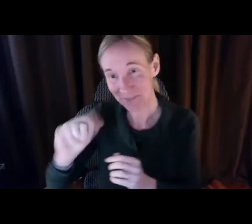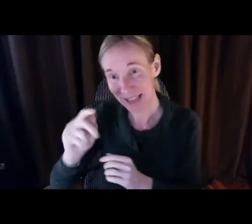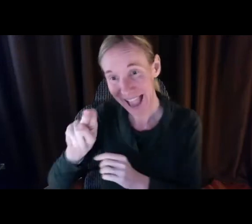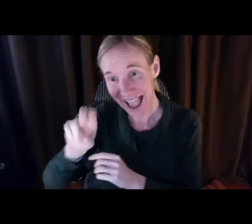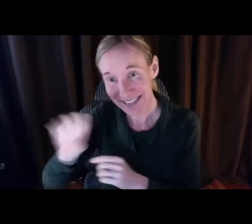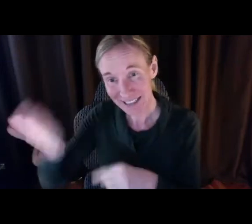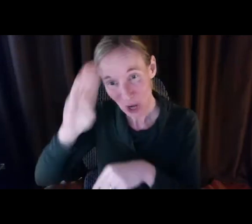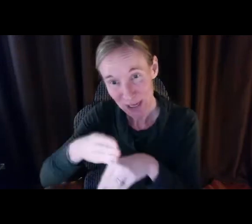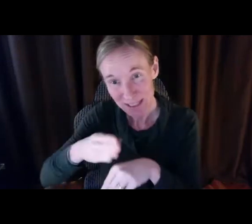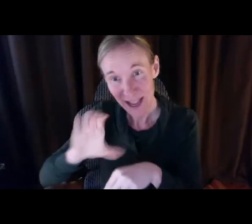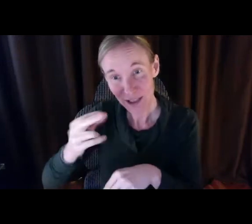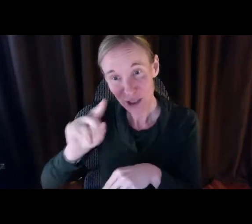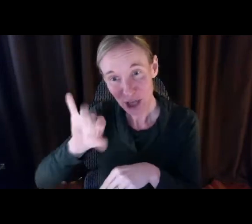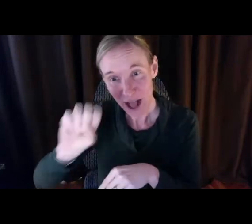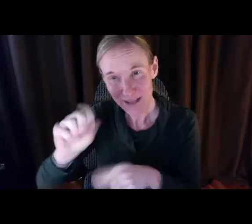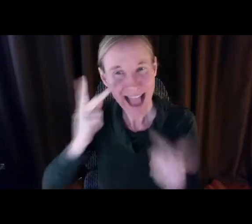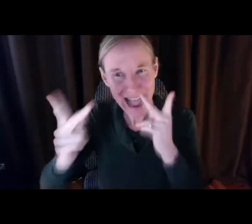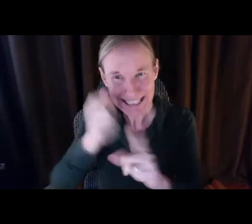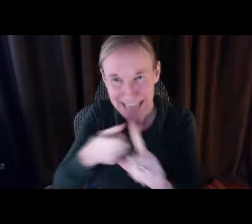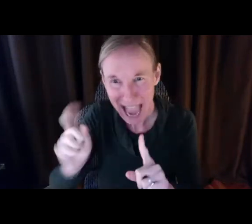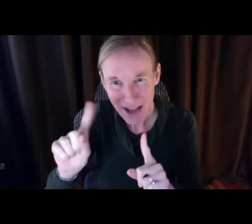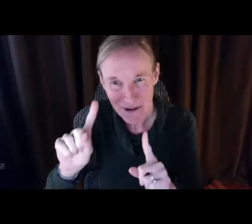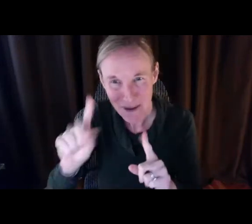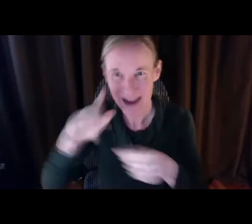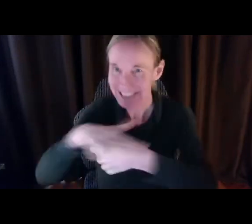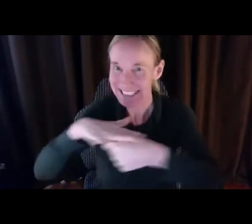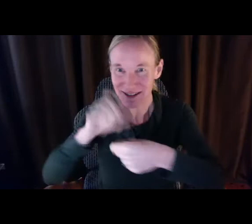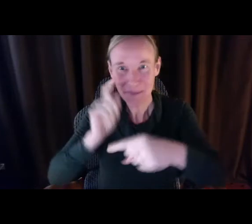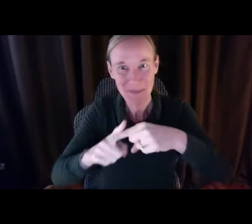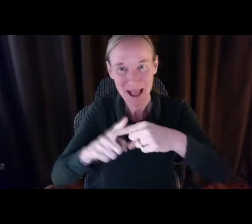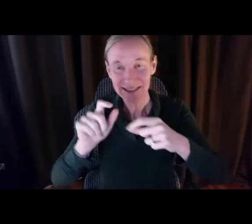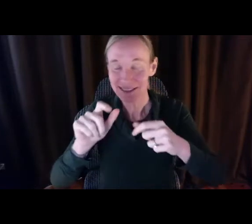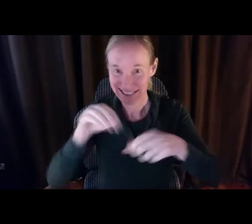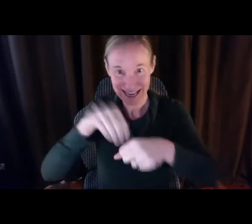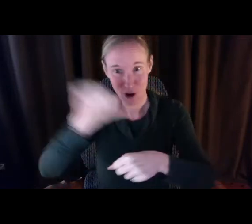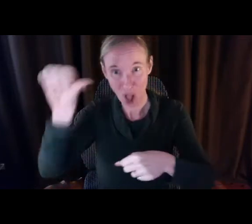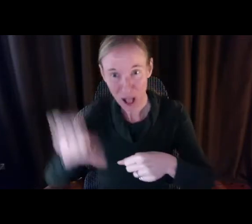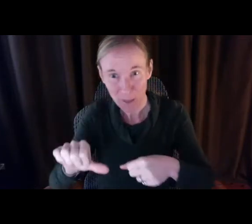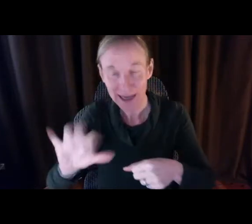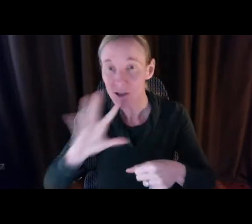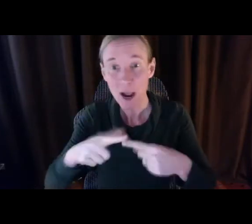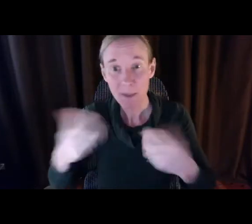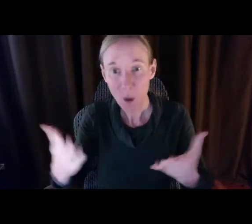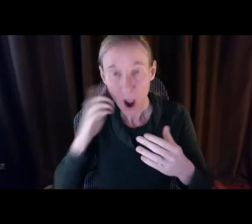what Agne McKrai calls extravagant differences to the elevators and corridors of the office building. I feel like